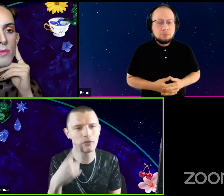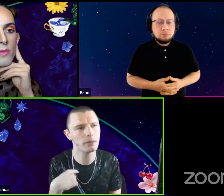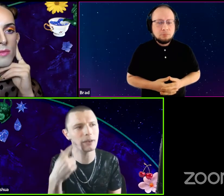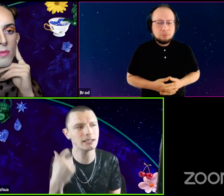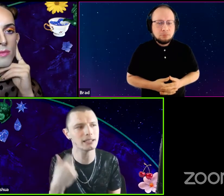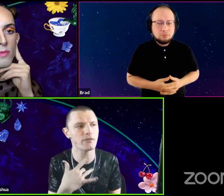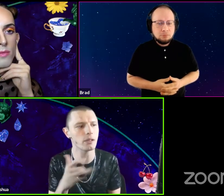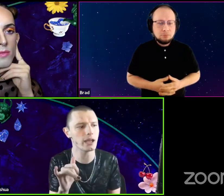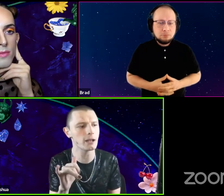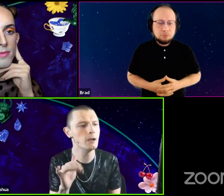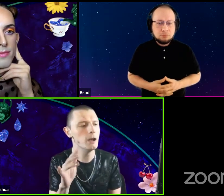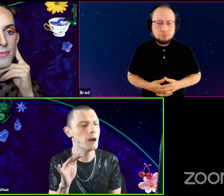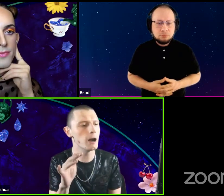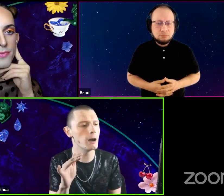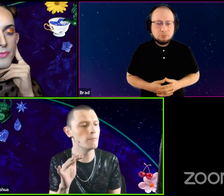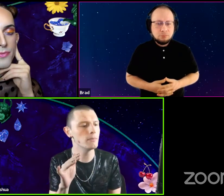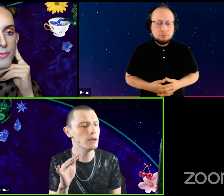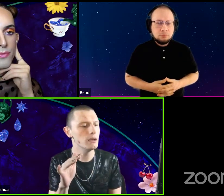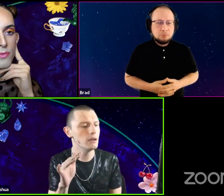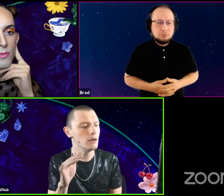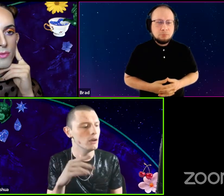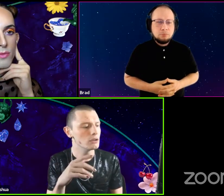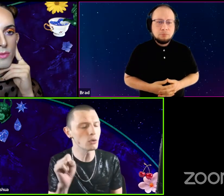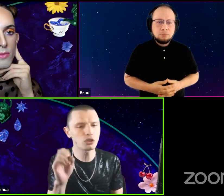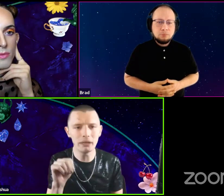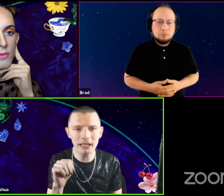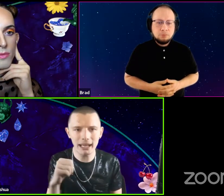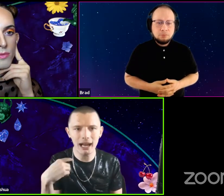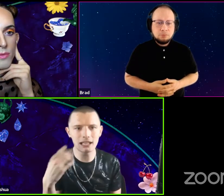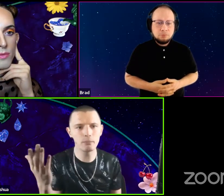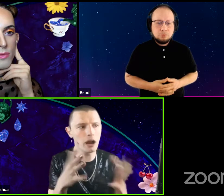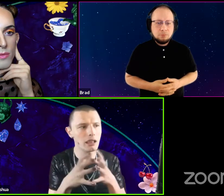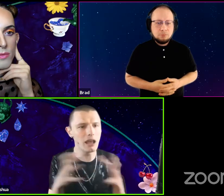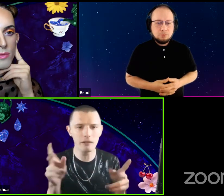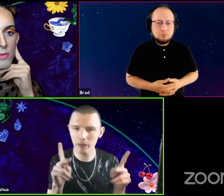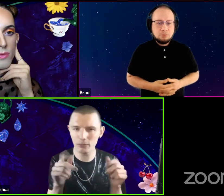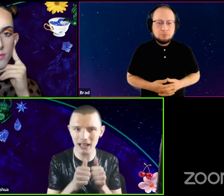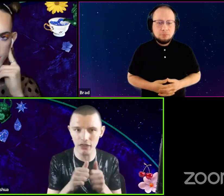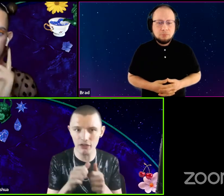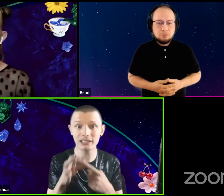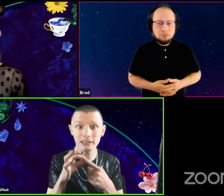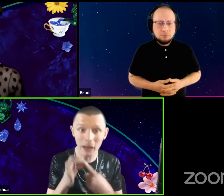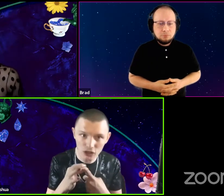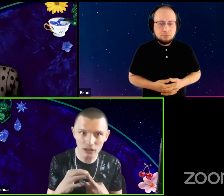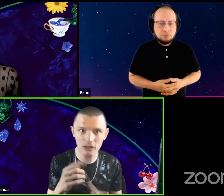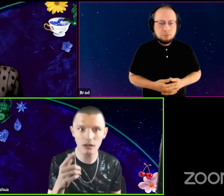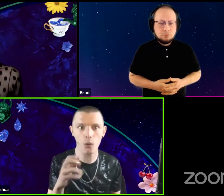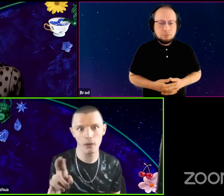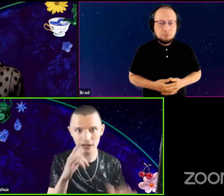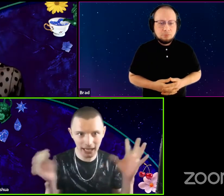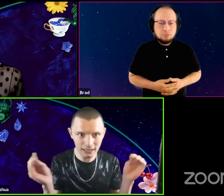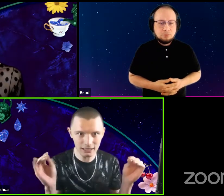for me because I feel like, um, social media has brought a lot of people together, especially the queer kid,s like us.